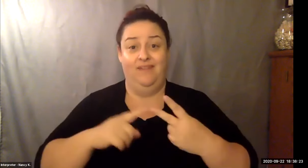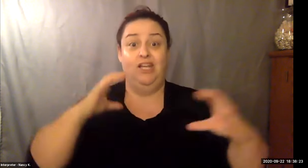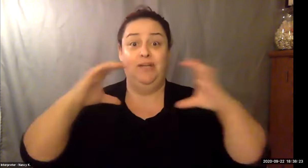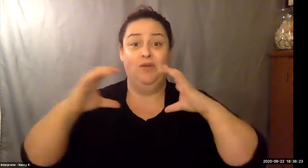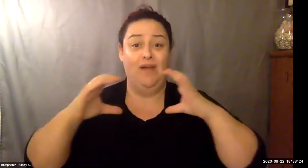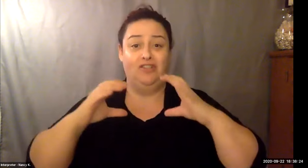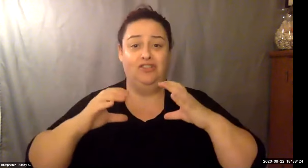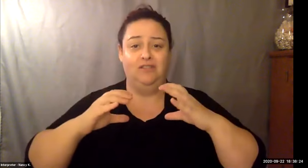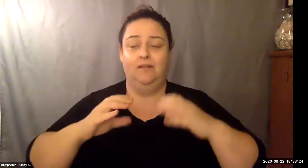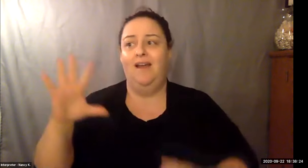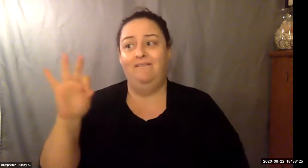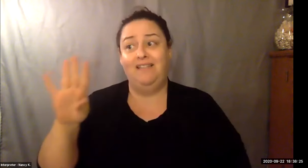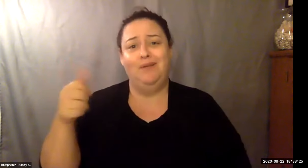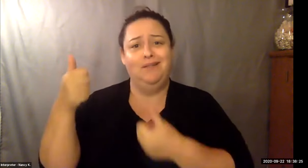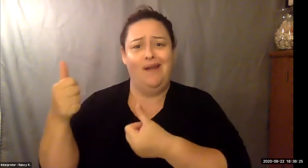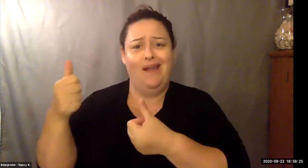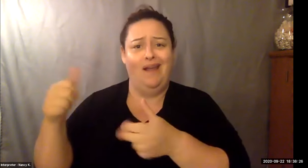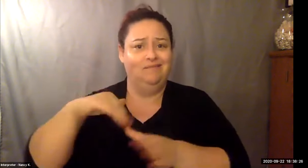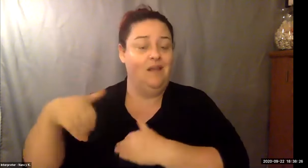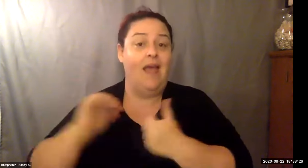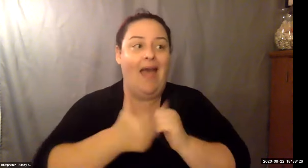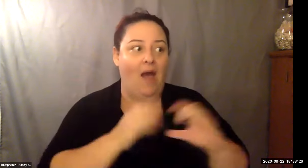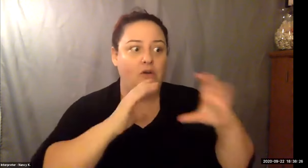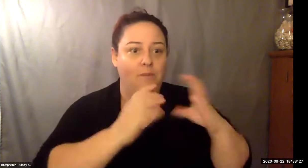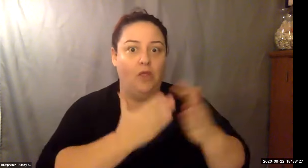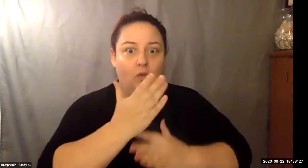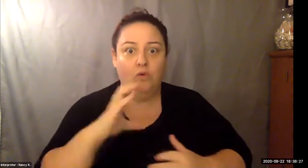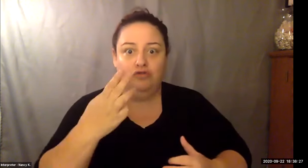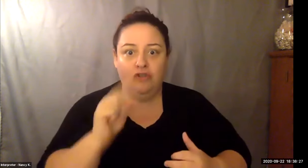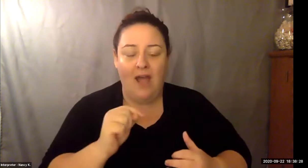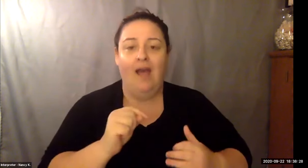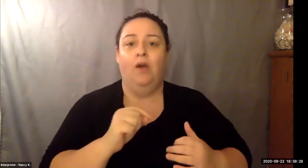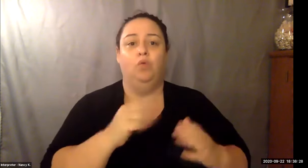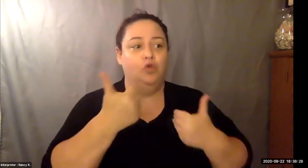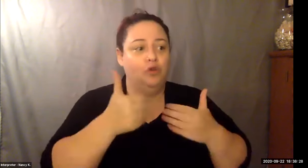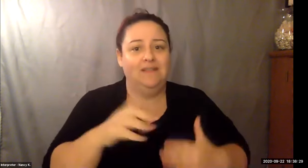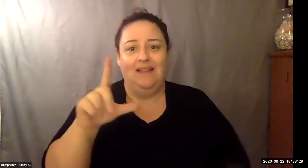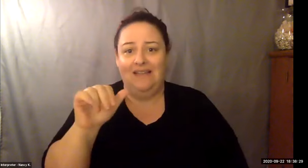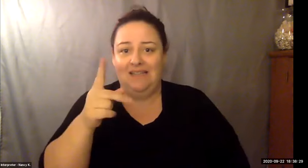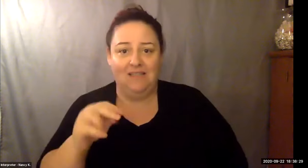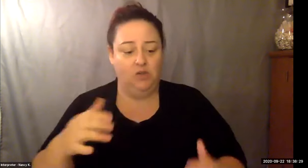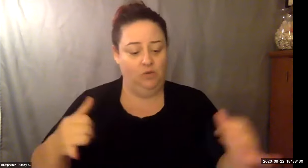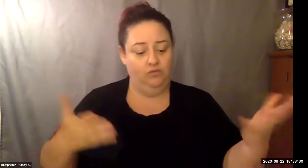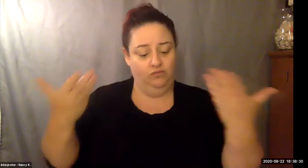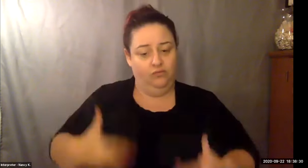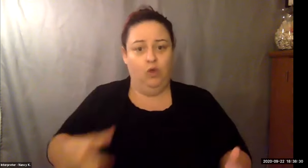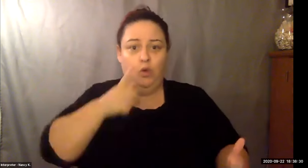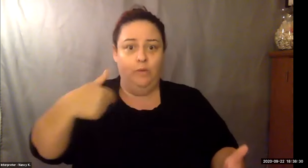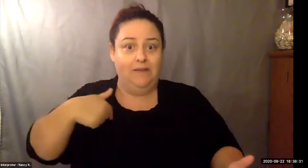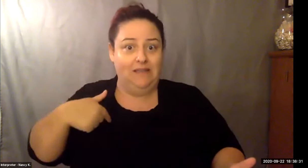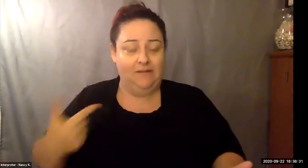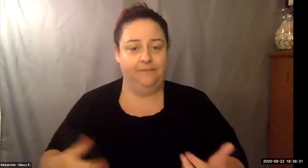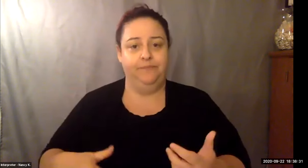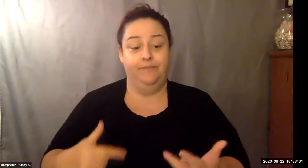Keith Wolling: You obviously made a decision in your life that you are looking at the business aspect hospitality and a lot of the travel segments that I spoke about